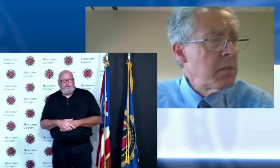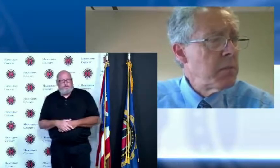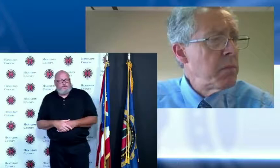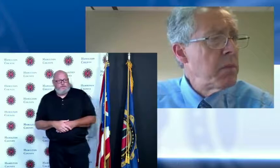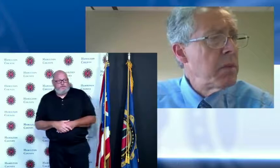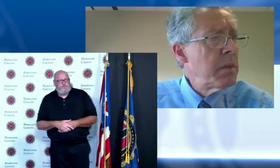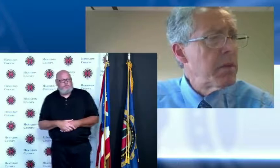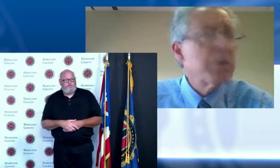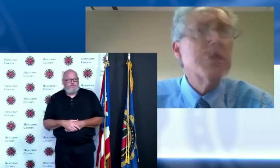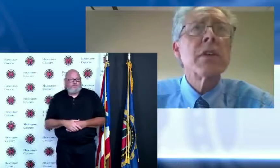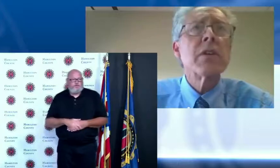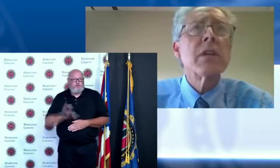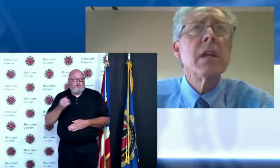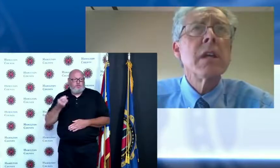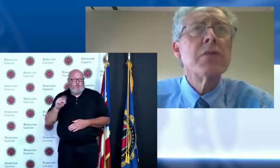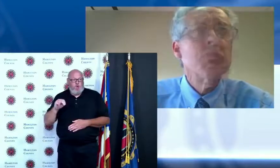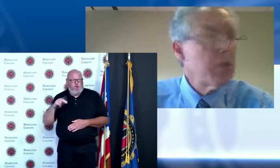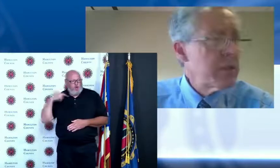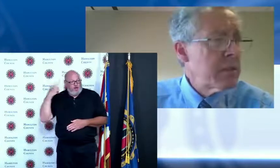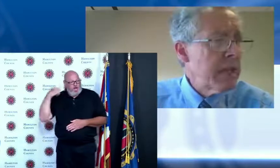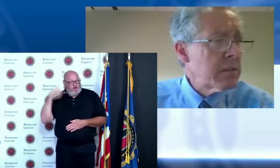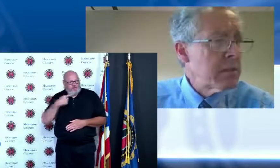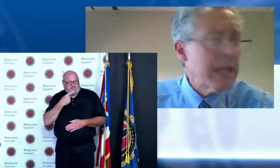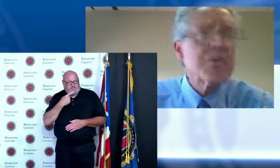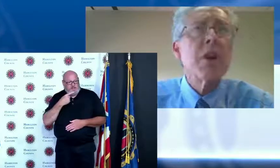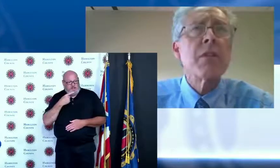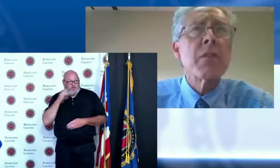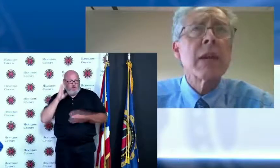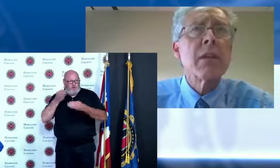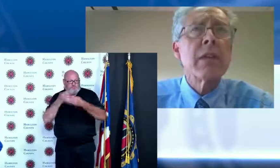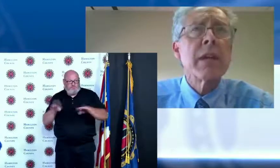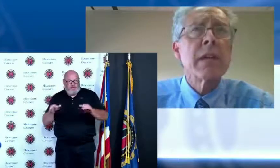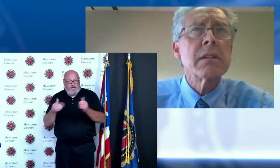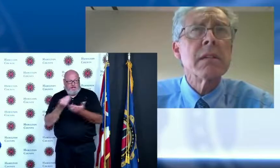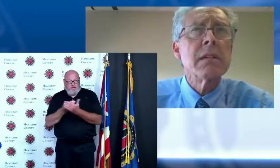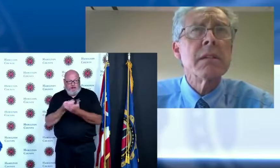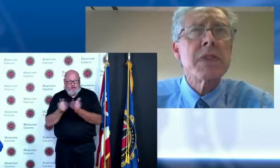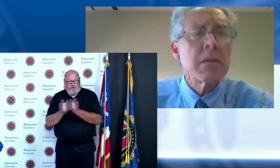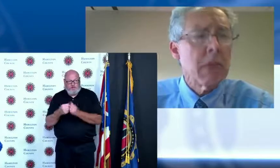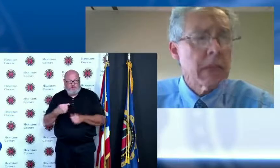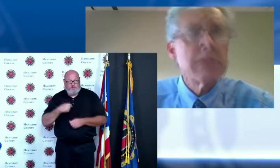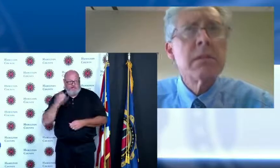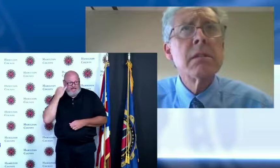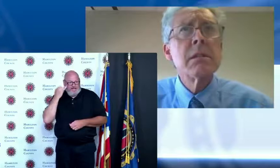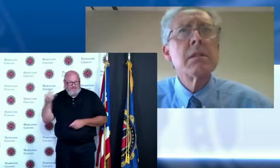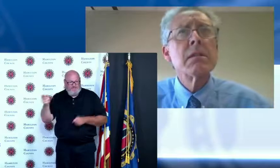that you would share it so it that that's on the record I think that's right now you know after